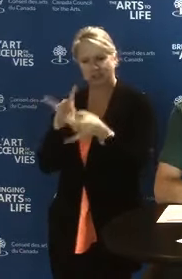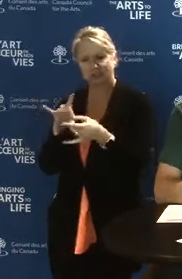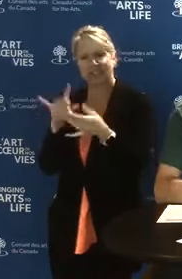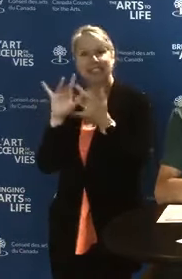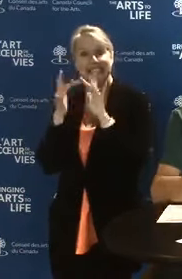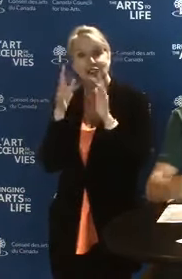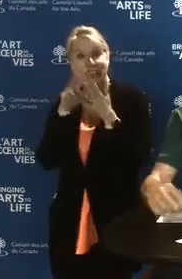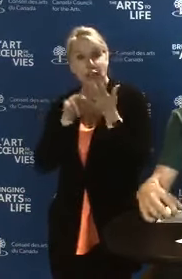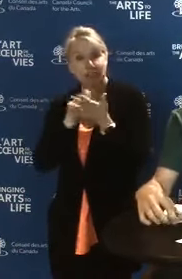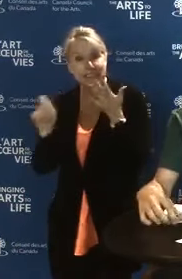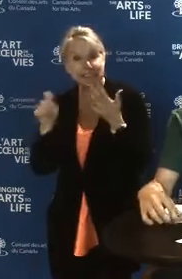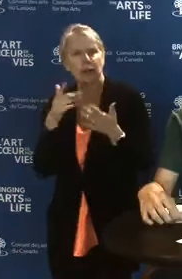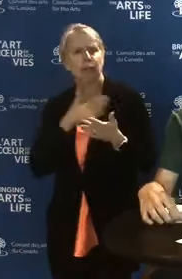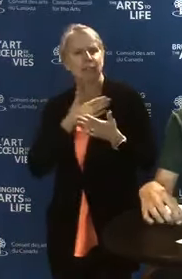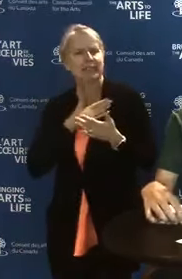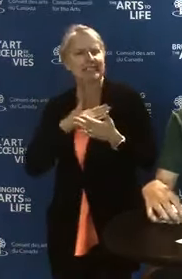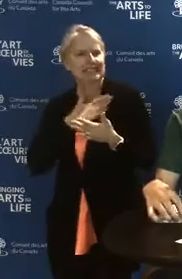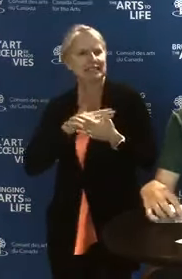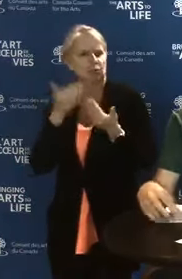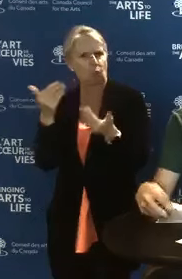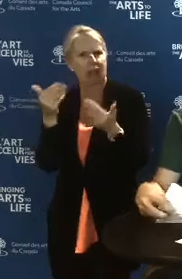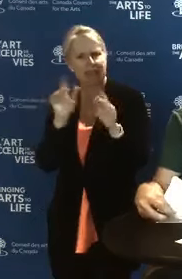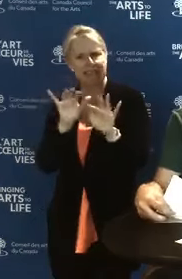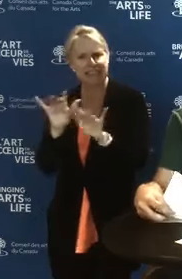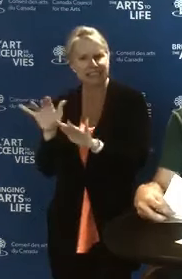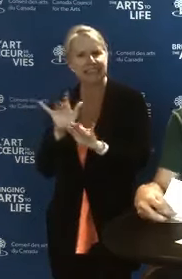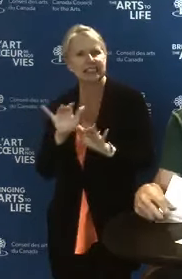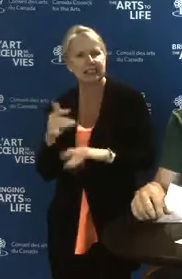and we will loop back and get to them in our next segment.